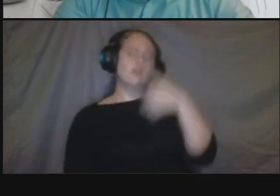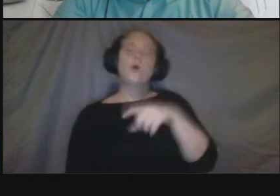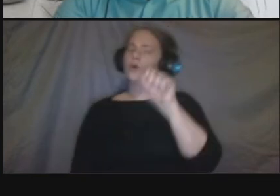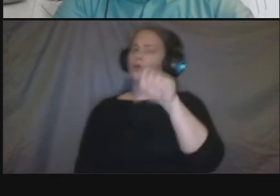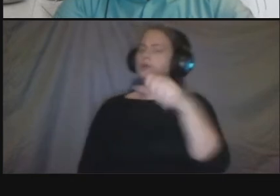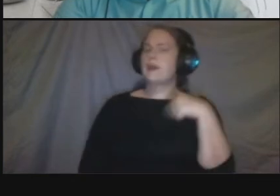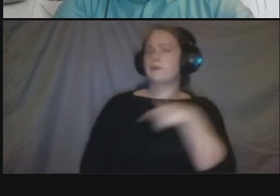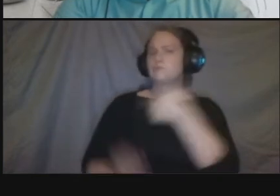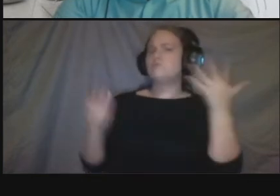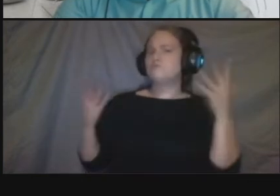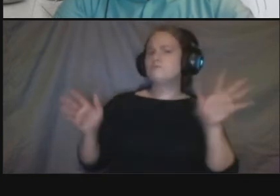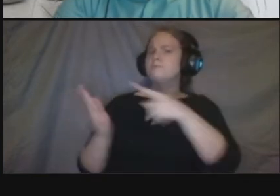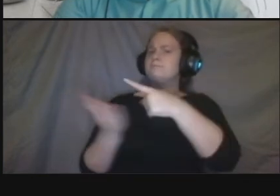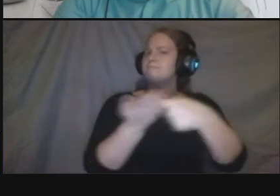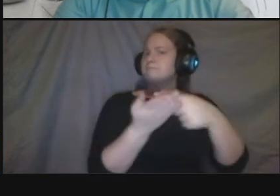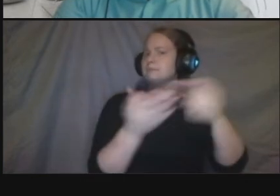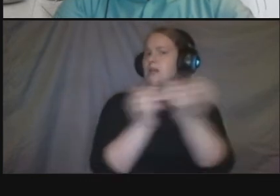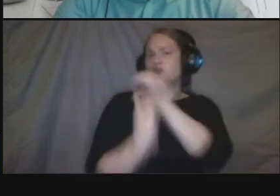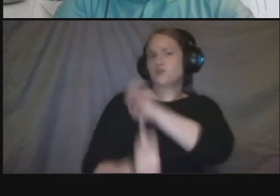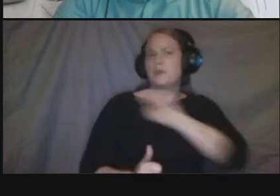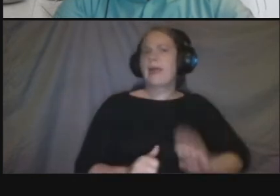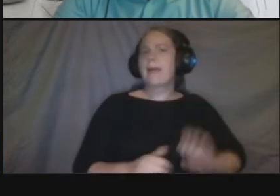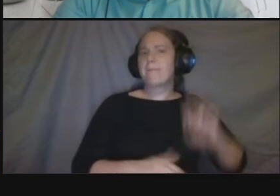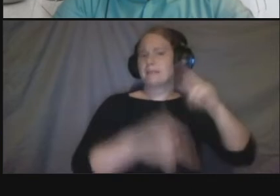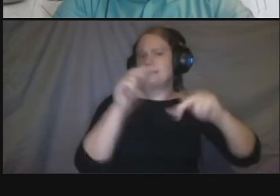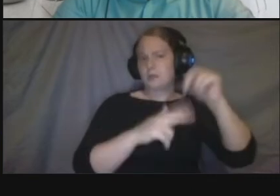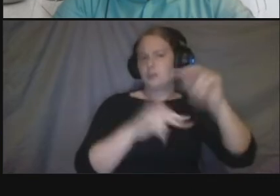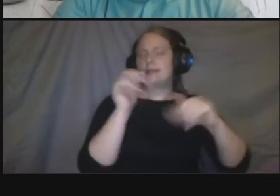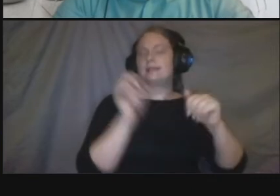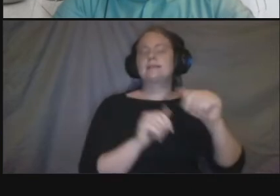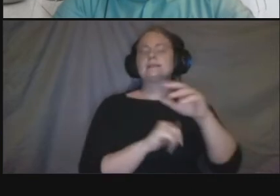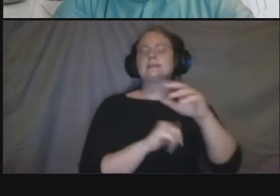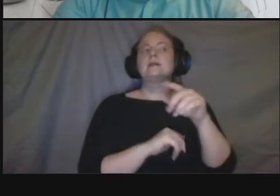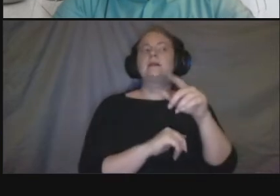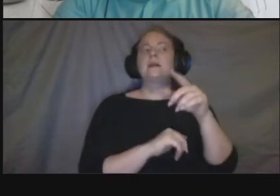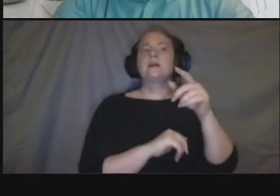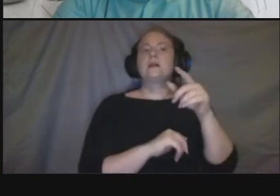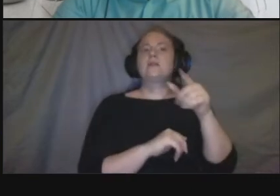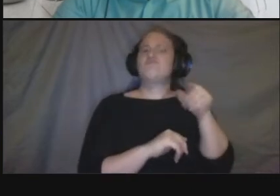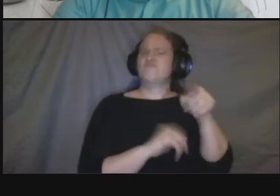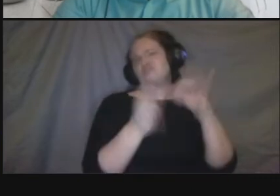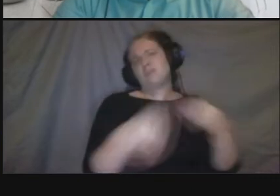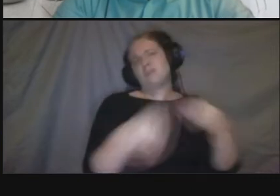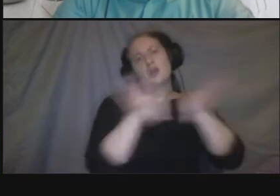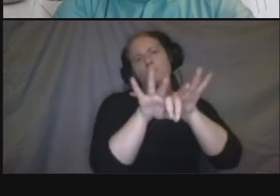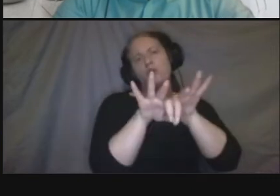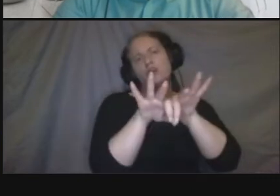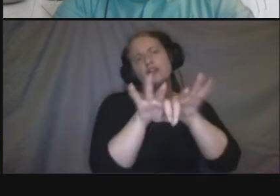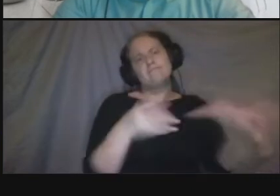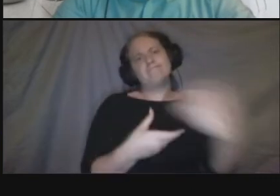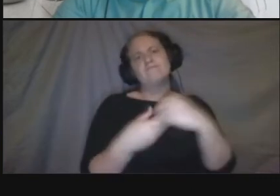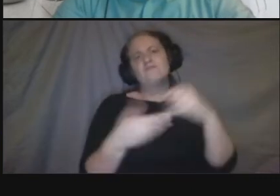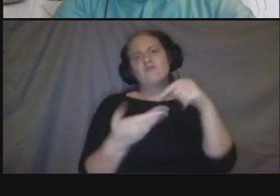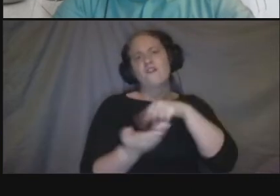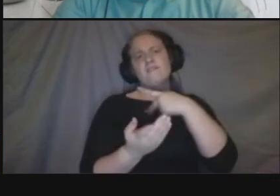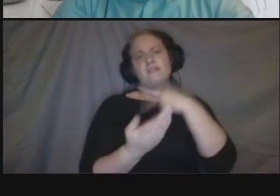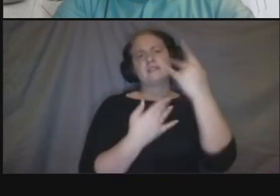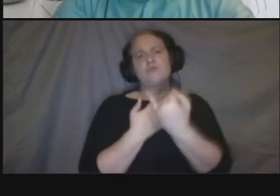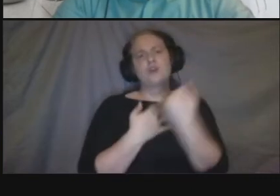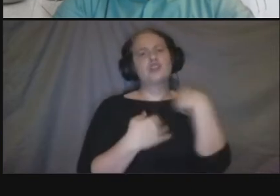will continue to uh to work with them uh through the state department um uh we haven't gotten any